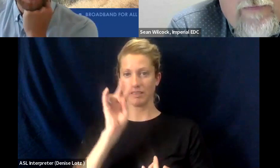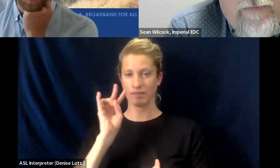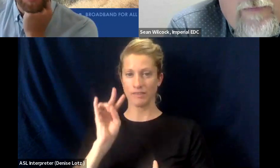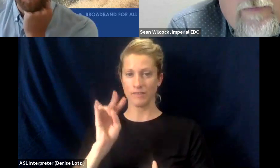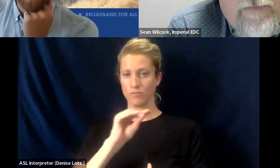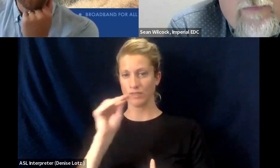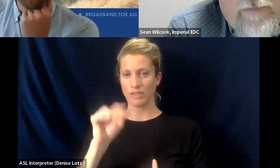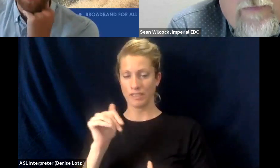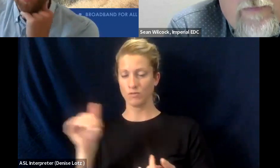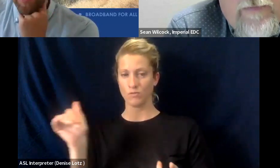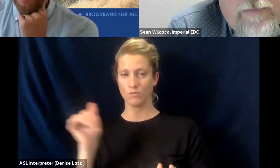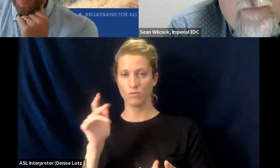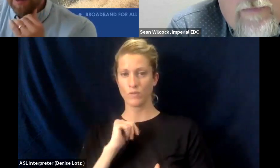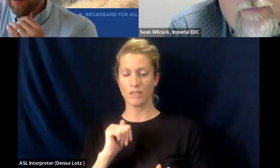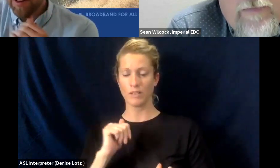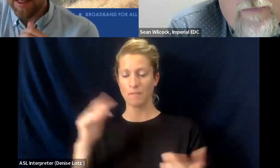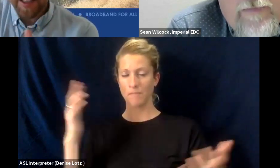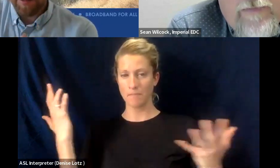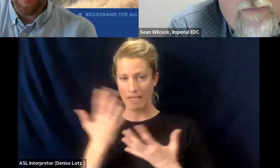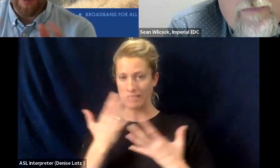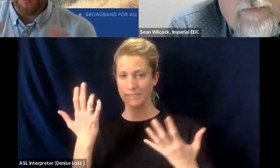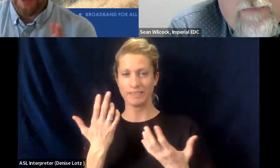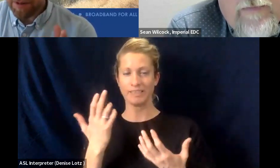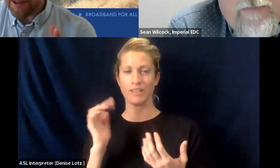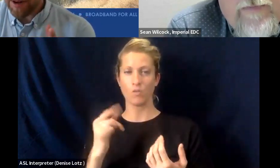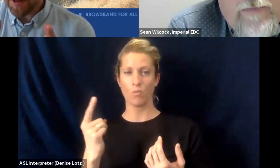That's just it's amazing, so I think one of the things, and why I wanted to interrupt